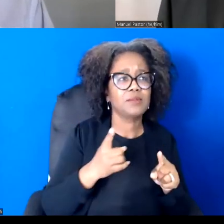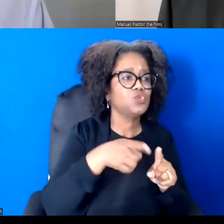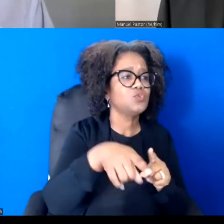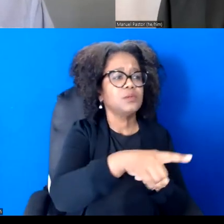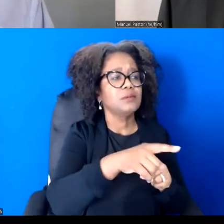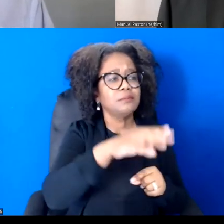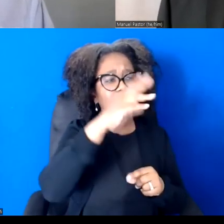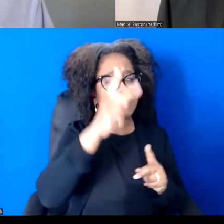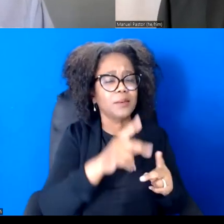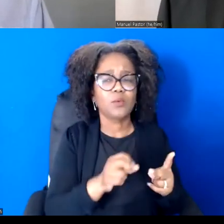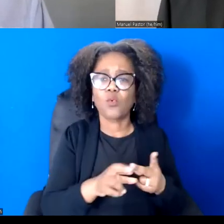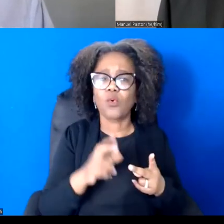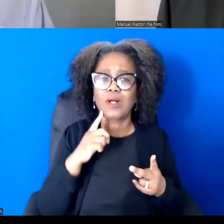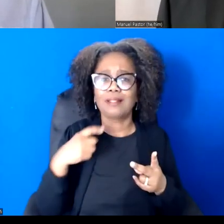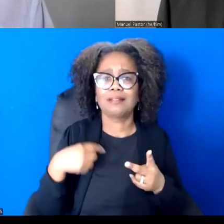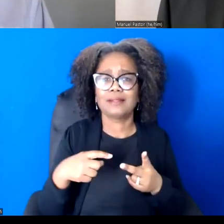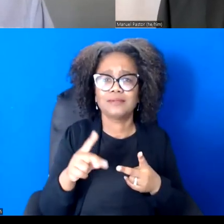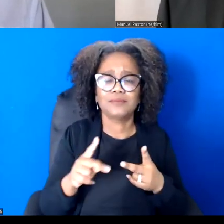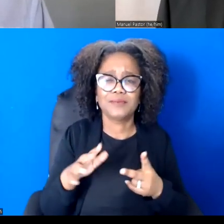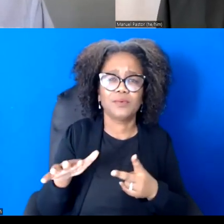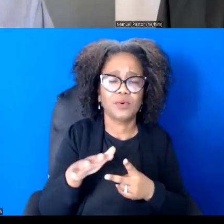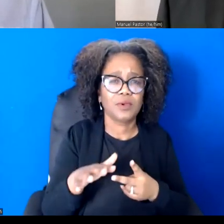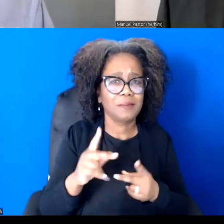They don't think about it as being the American story.